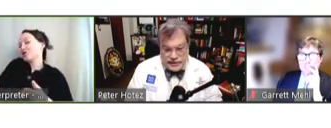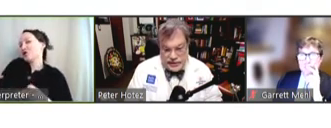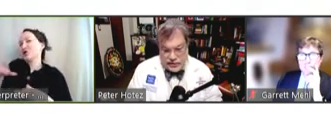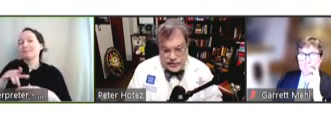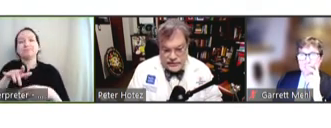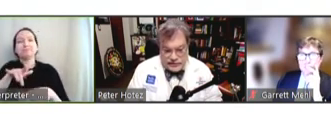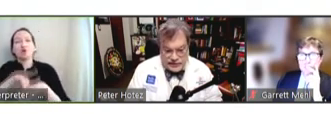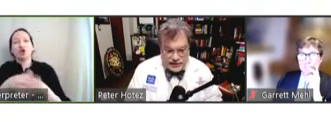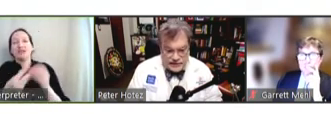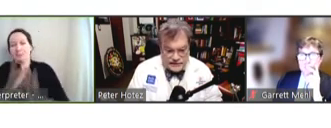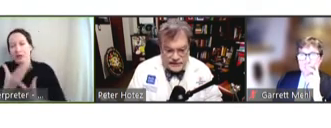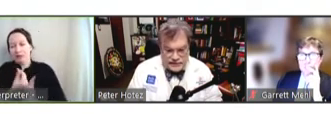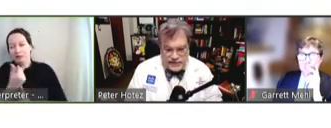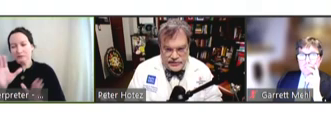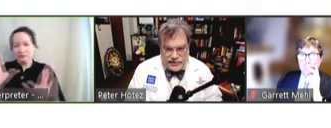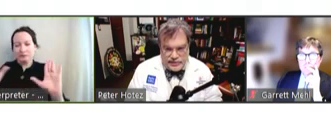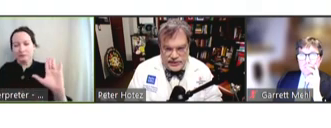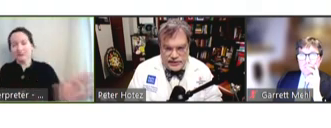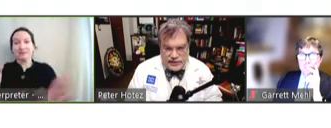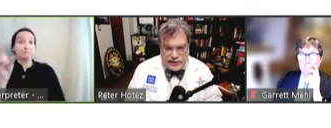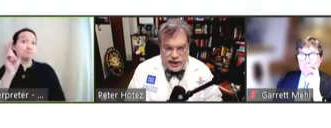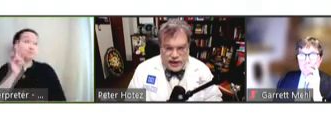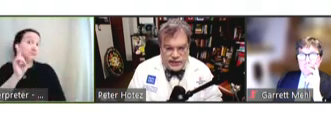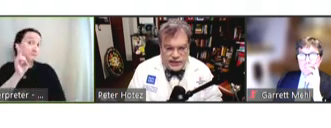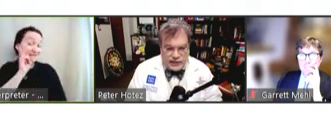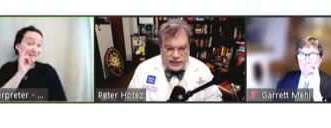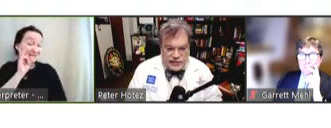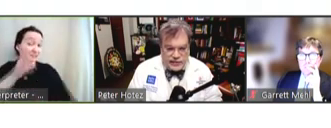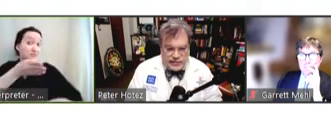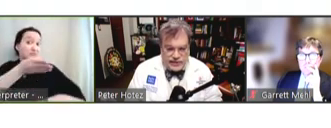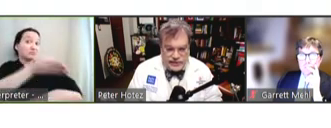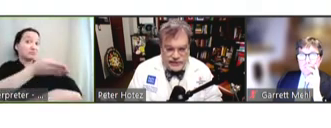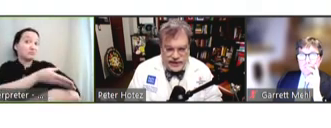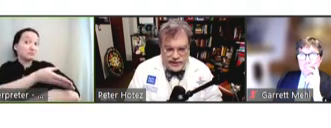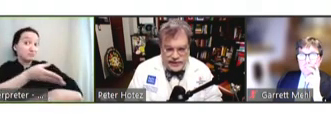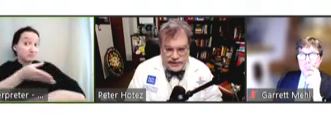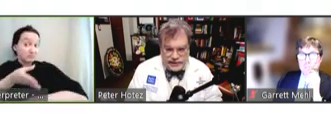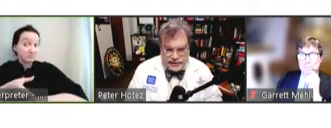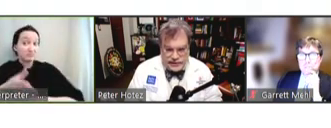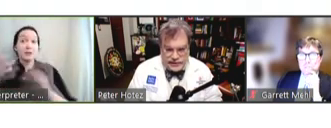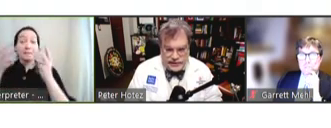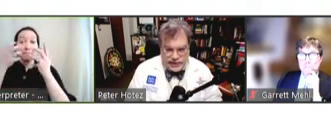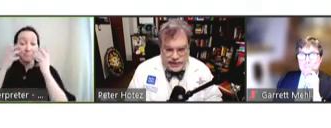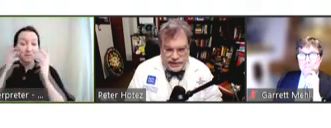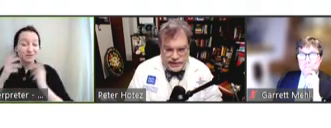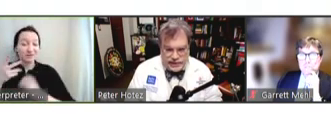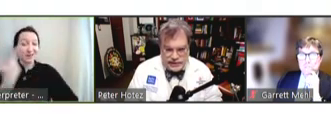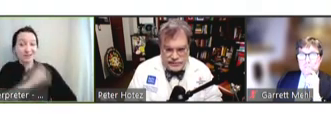So if, we'll see if there's going to be a decline in measles vaccinations in the United States,